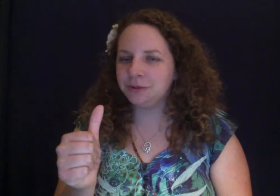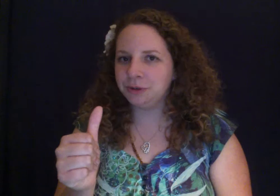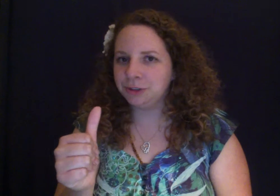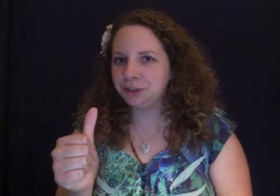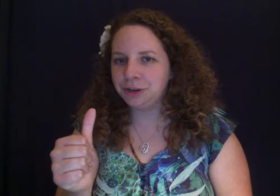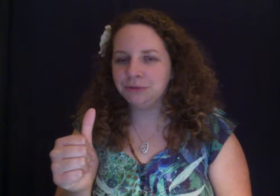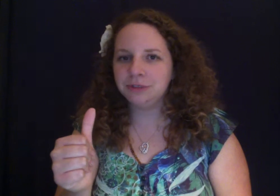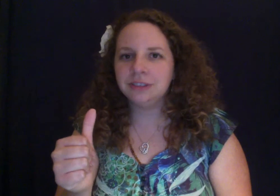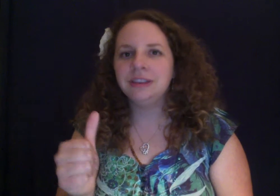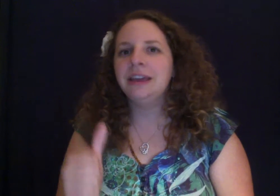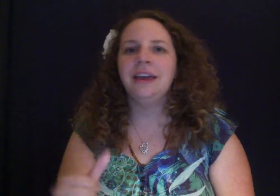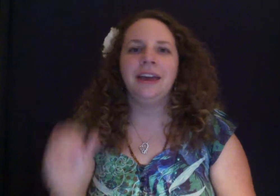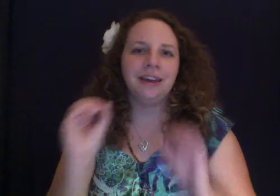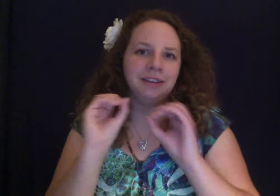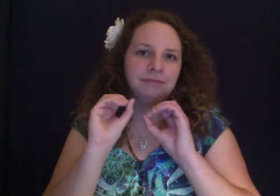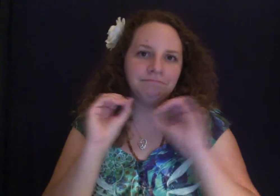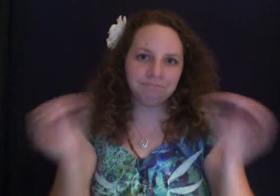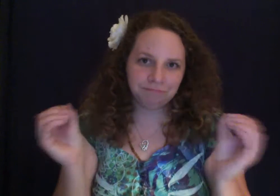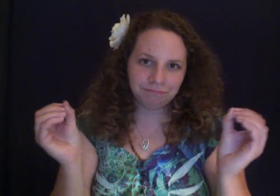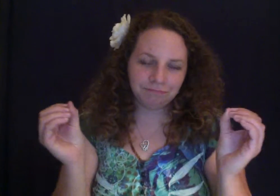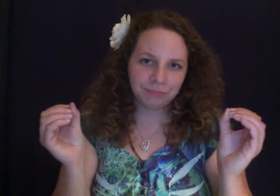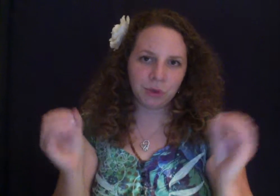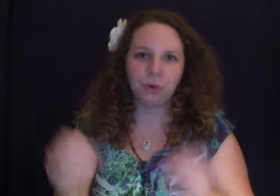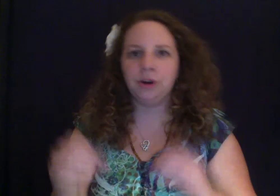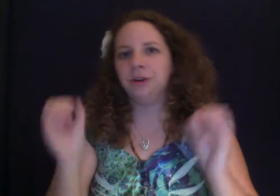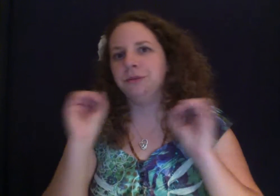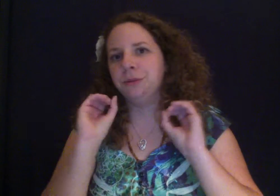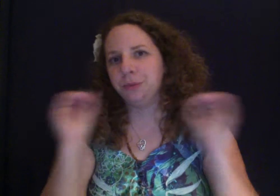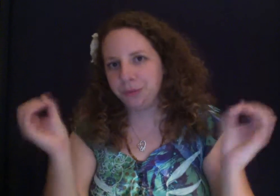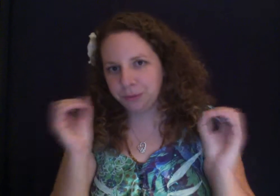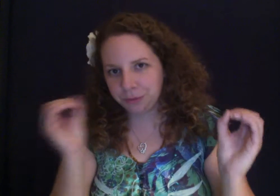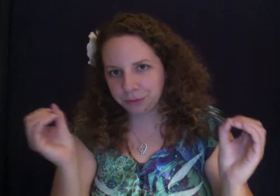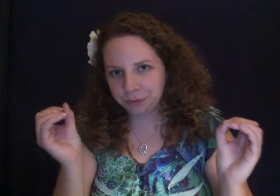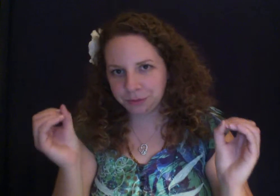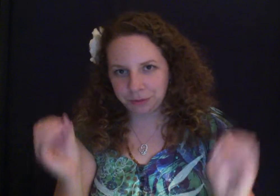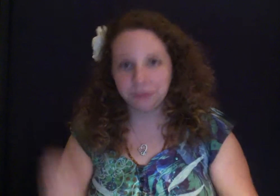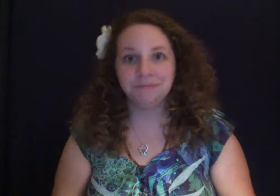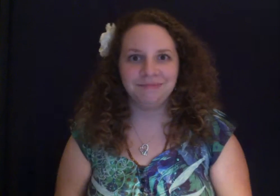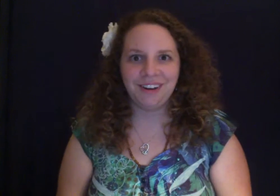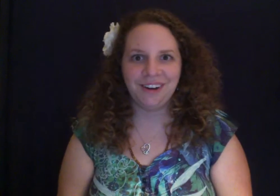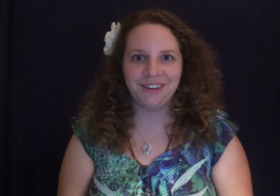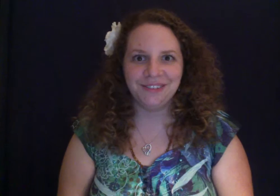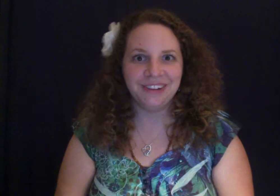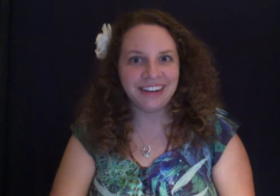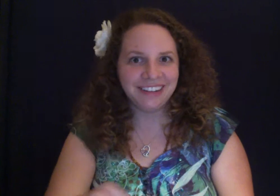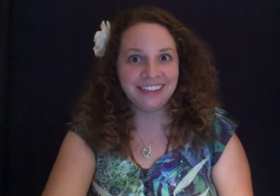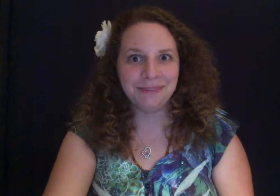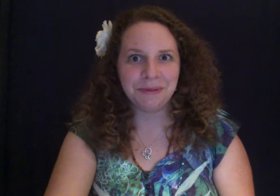and _____ or ______. Alrighty, keep up the good work.